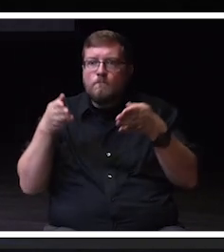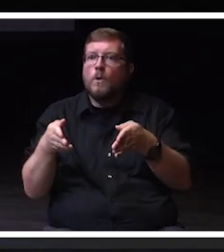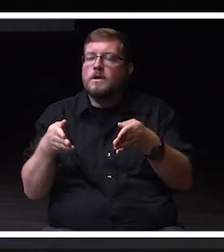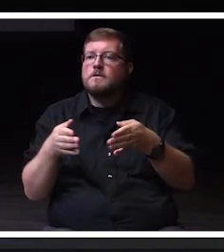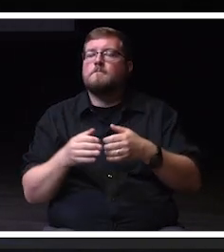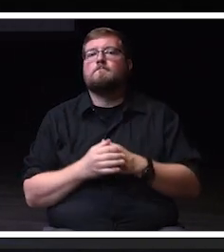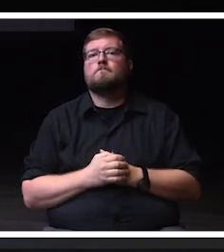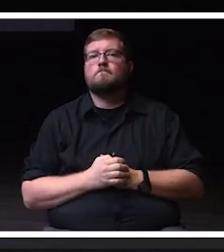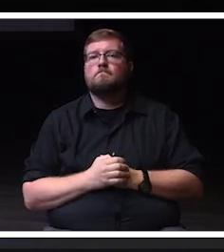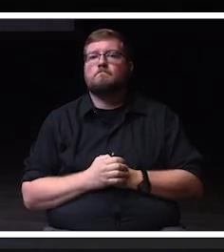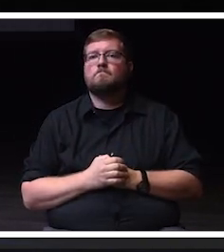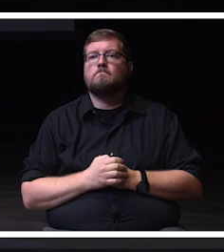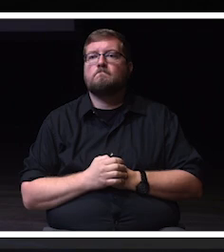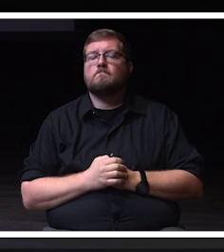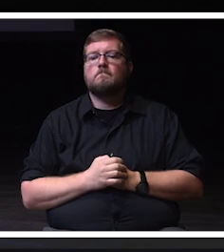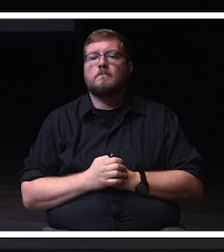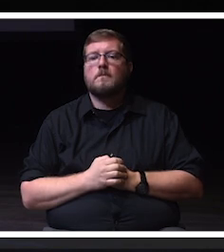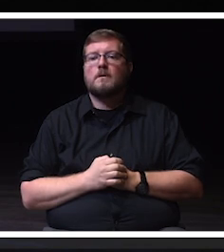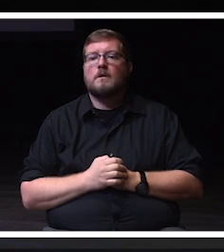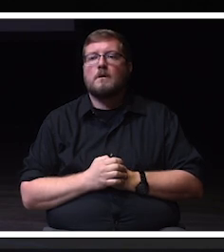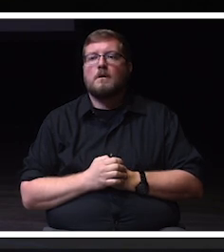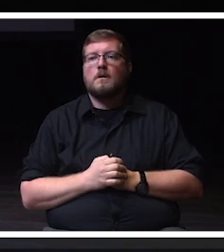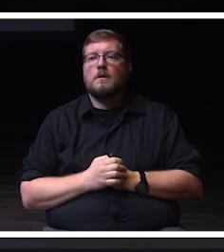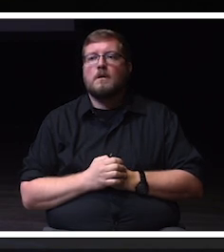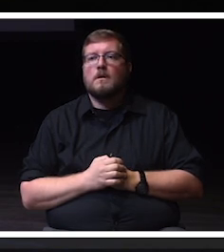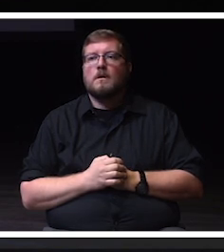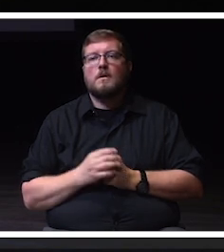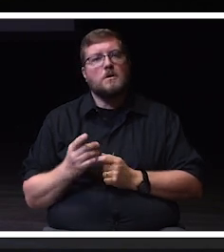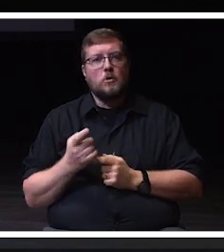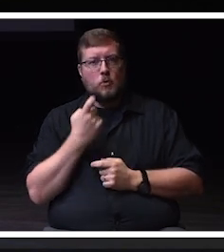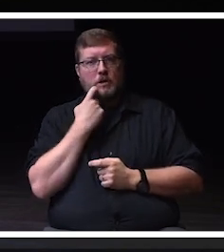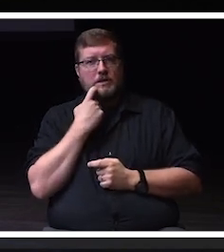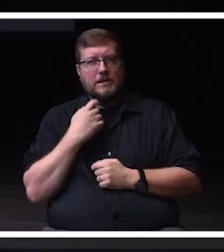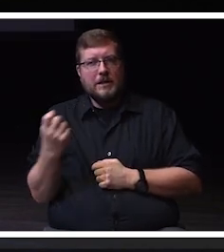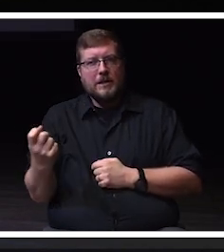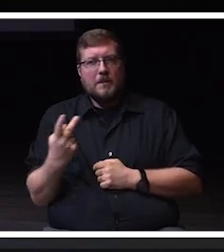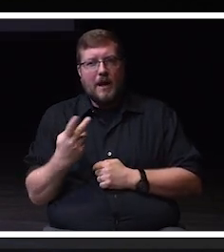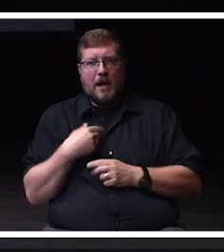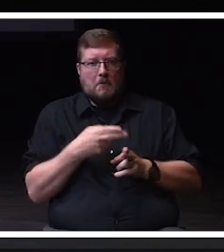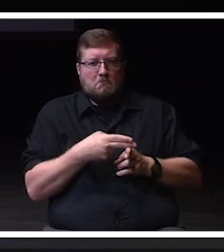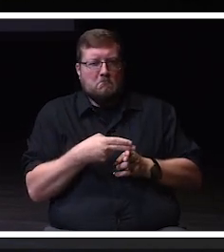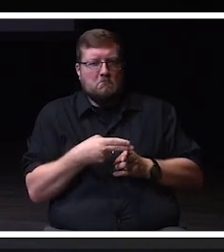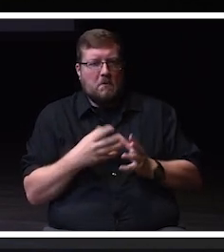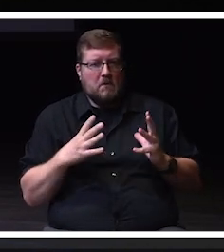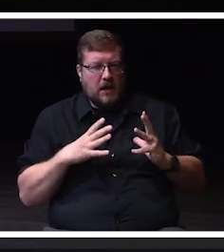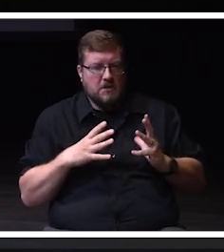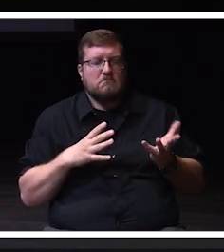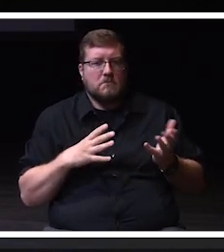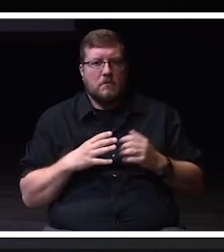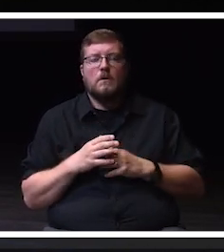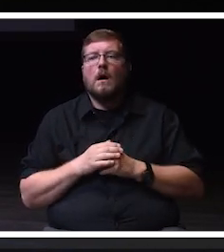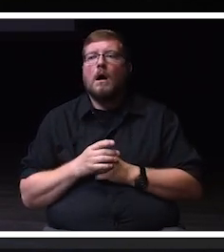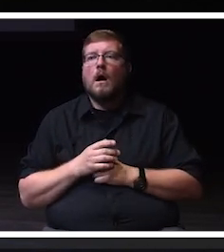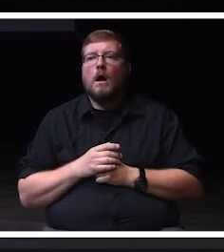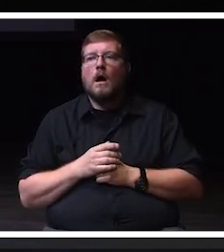Since coming back from a mini vacation, I realize even more that I feel